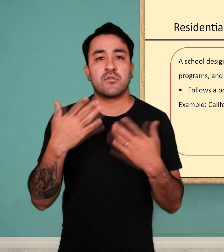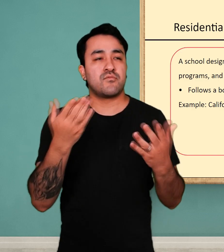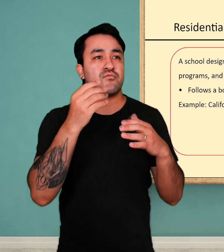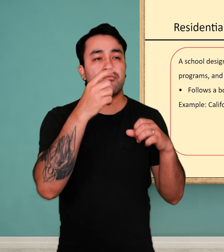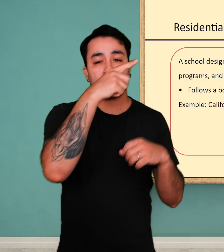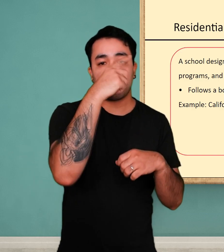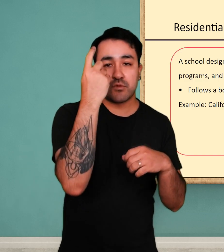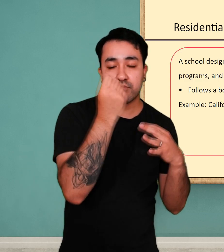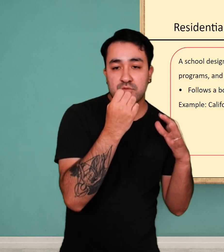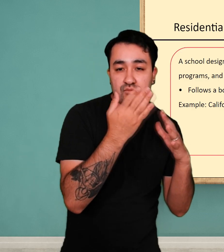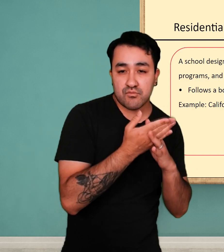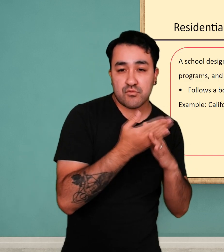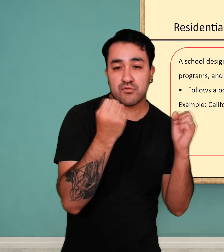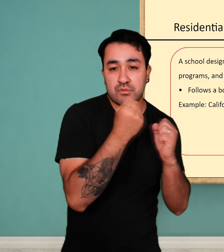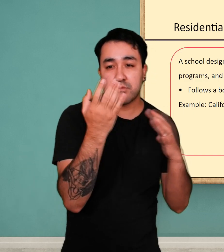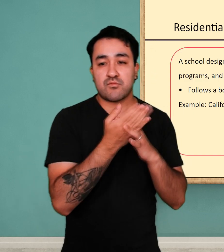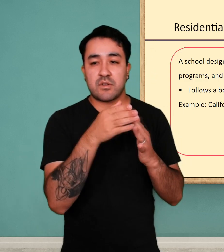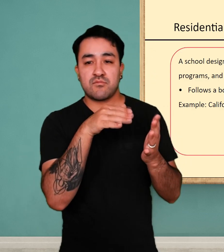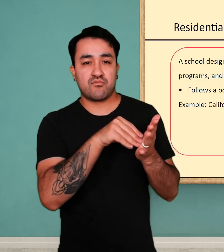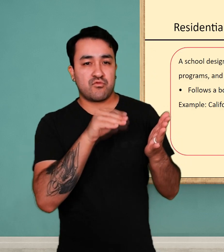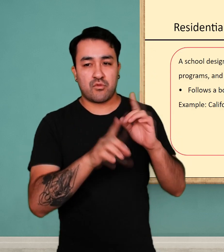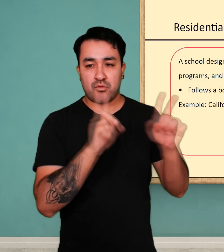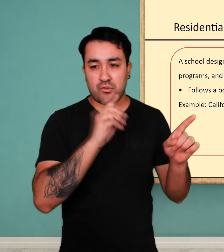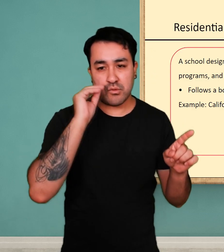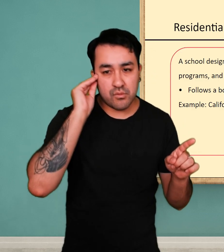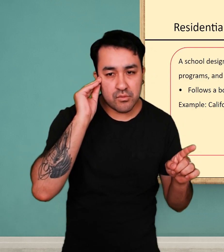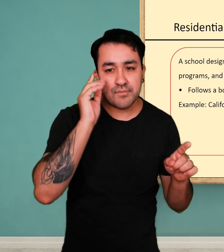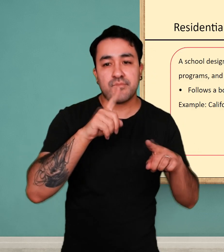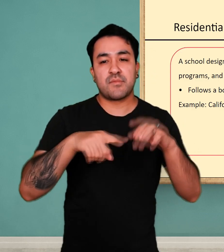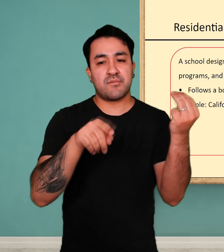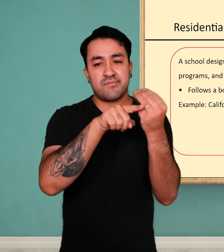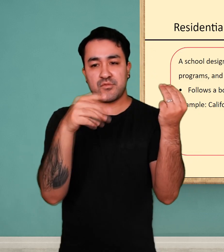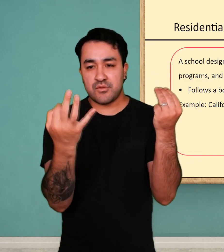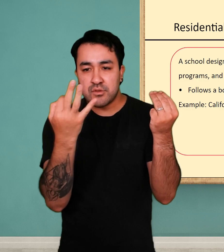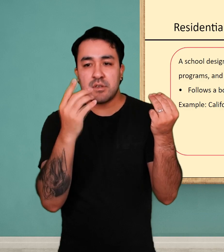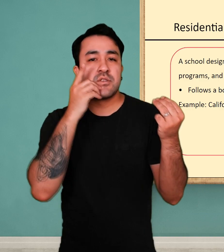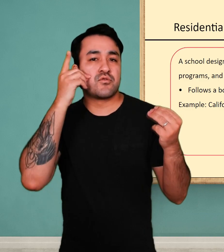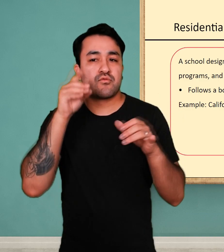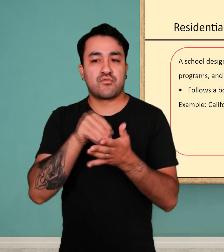Summer breaks. But throughout the school year, the students will live on campus in dorms.